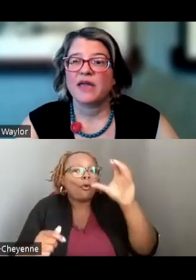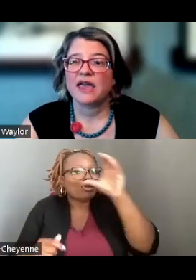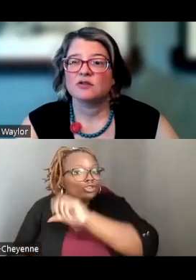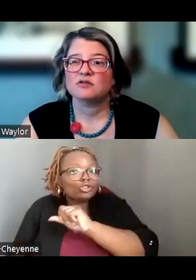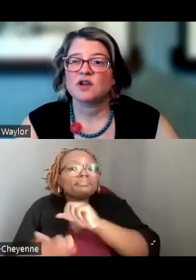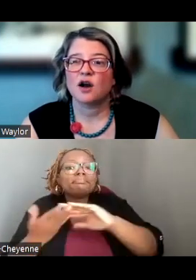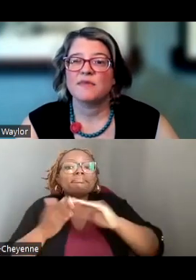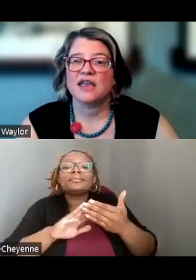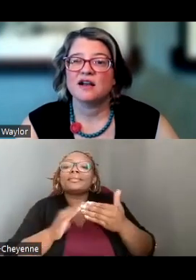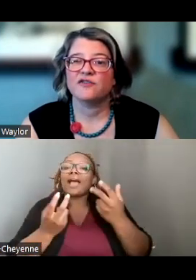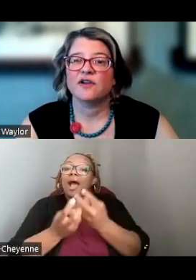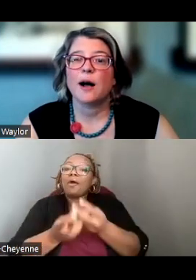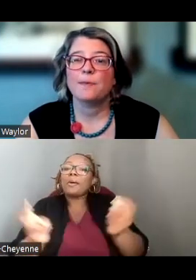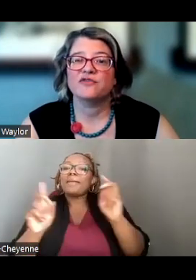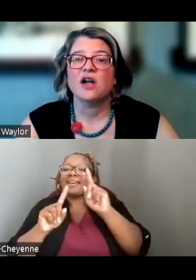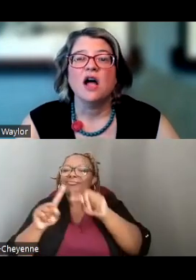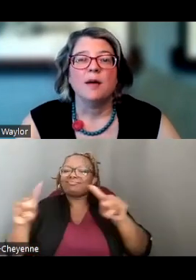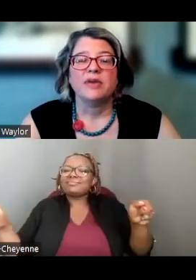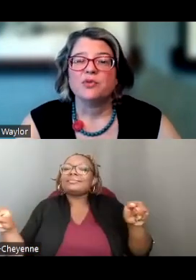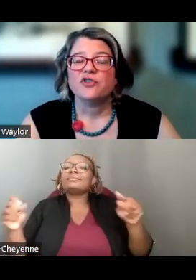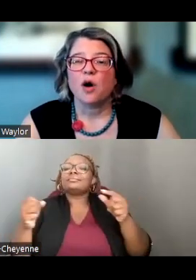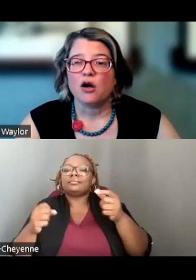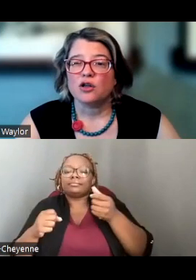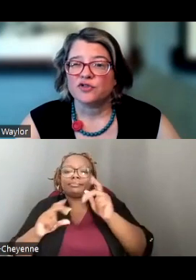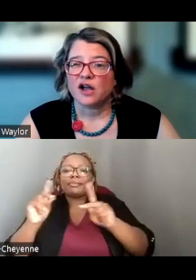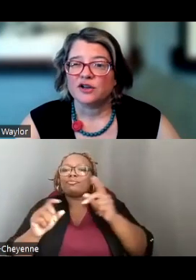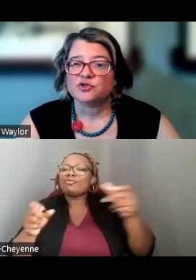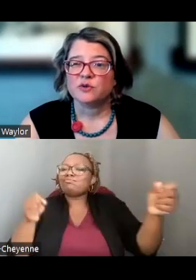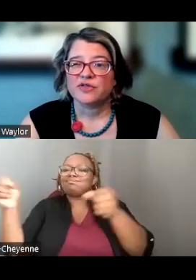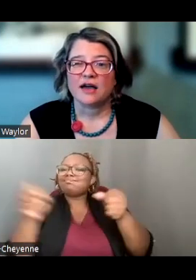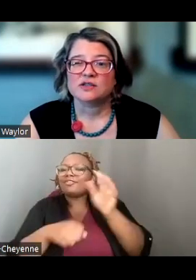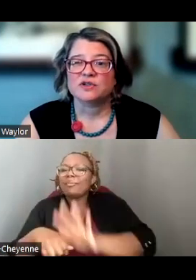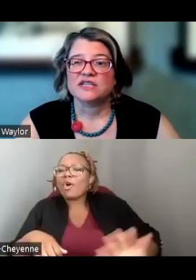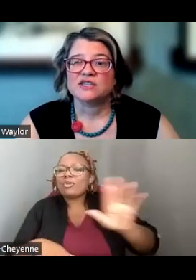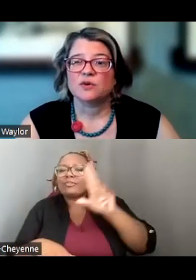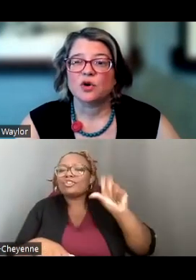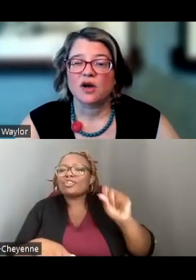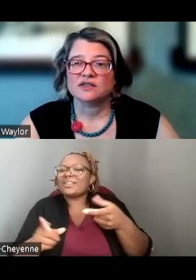OUR PANELS ARE MADE OF UP OF PEOPLE FROM ALL OVER THE COUNTRY WITH EXPERTISE FROM ACROSS